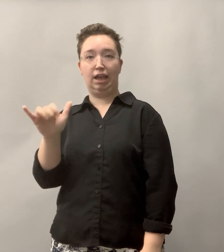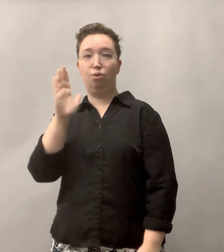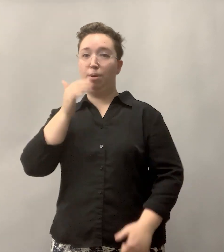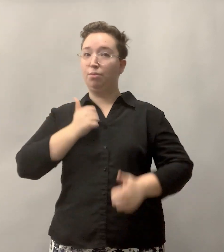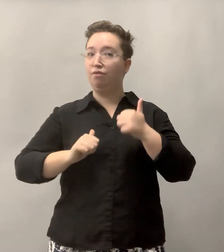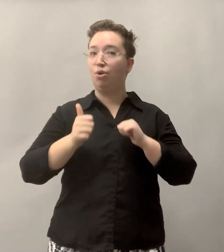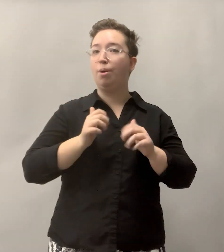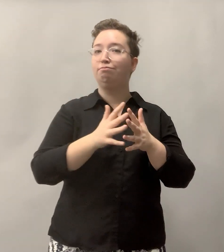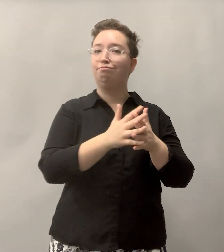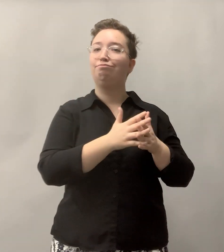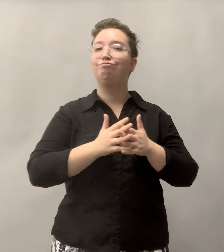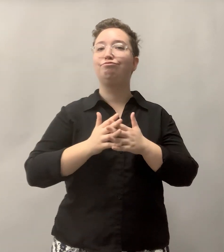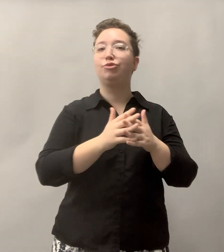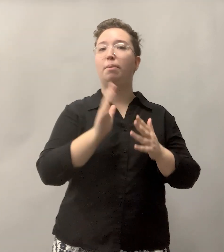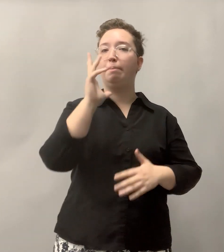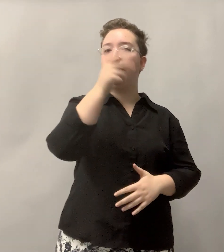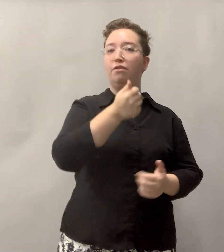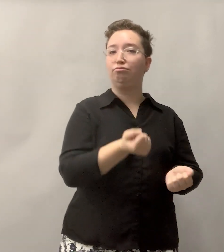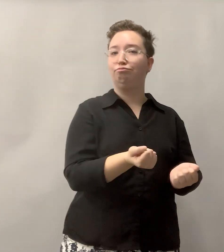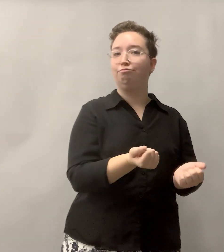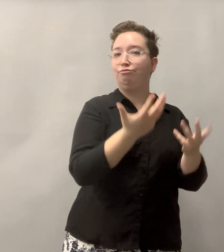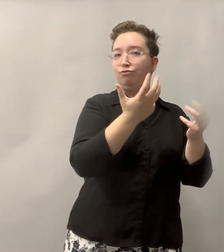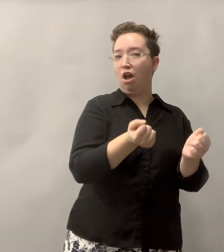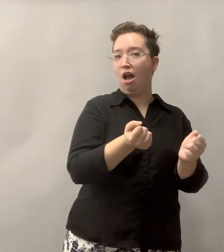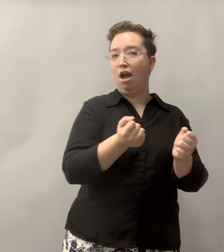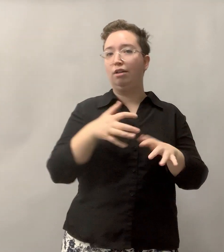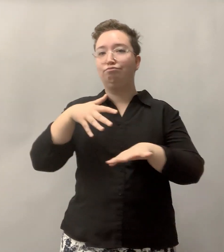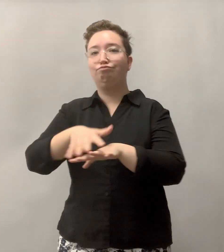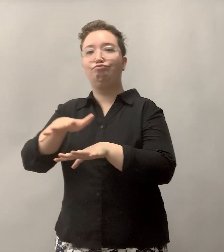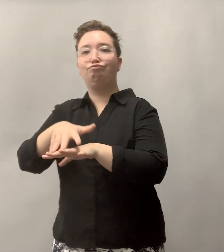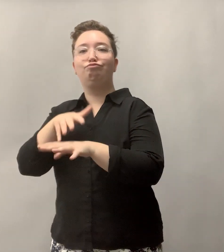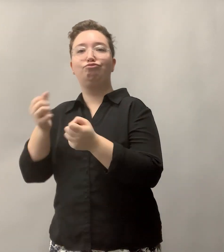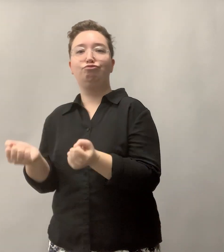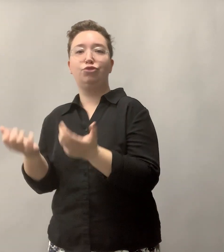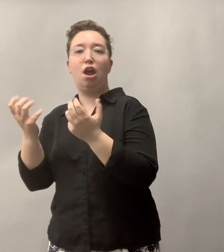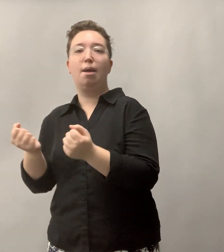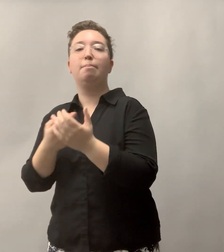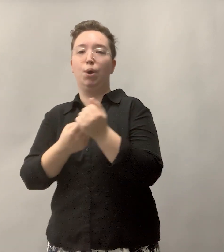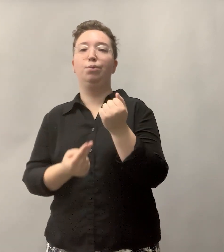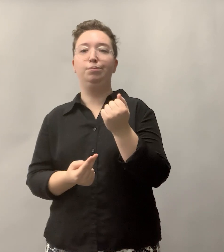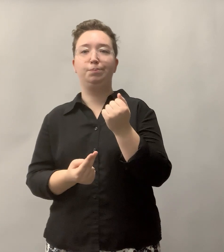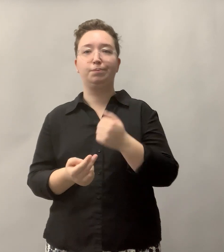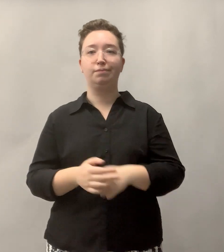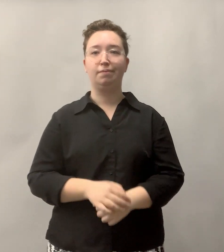will perform “America the Beautiful” in ASL and Native American Sign Language.